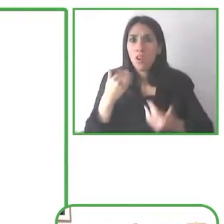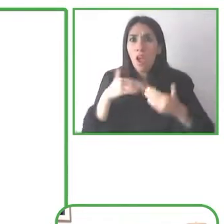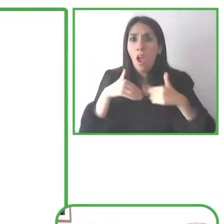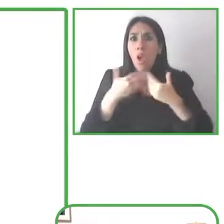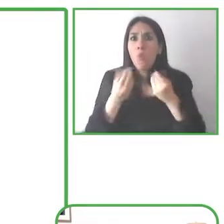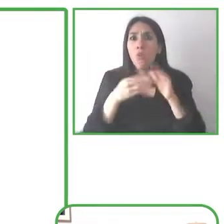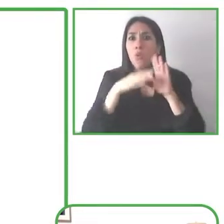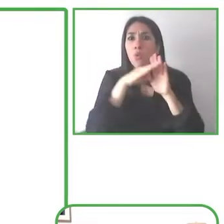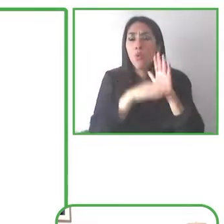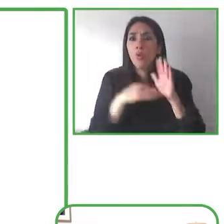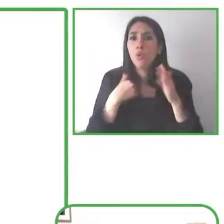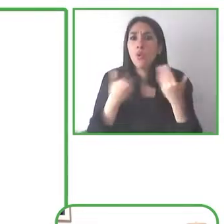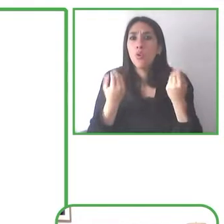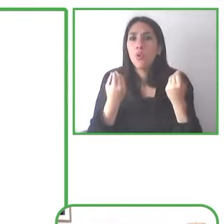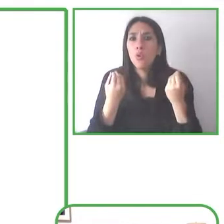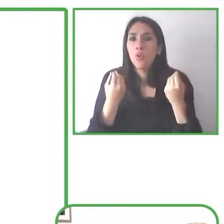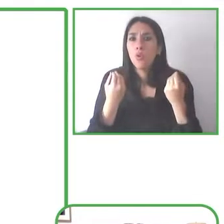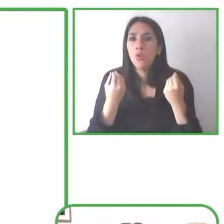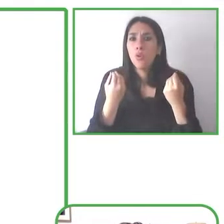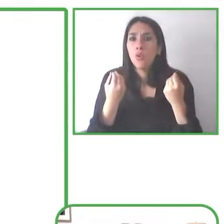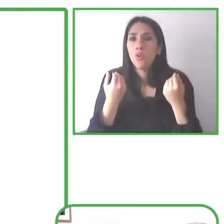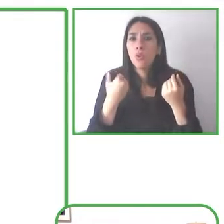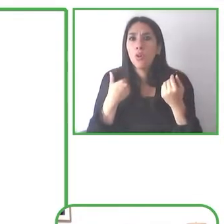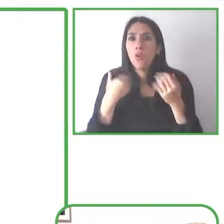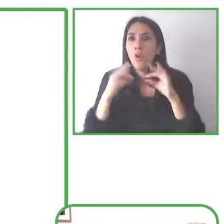home, and they would read my homework aloud to me and they would read my